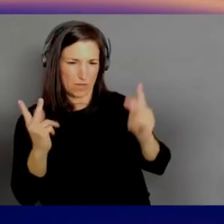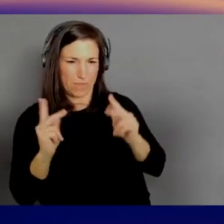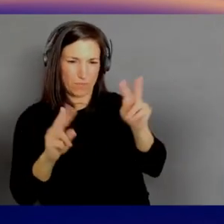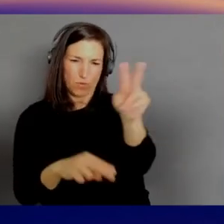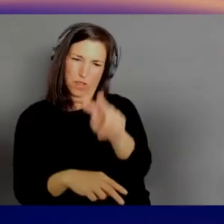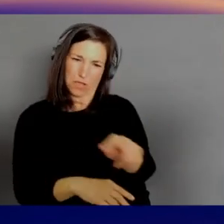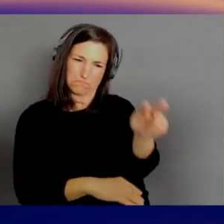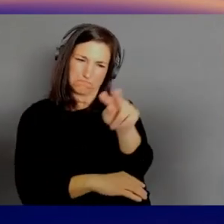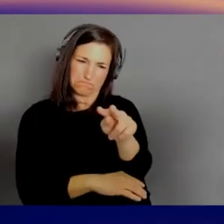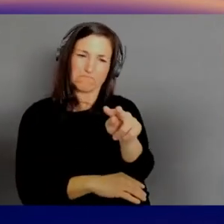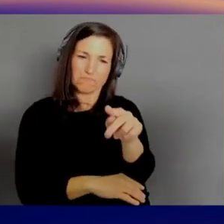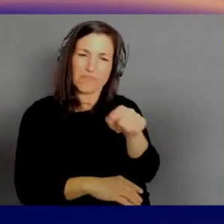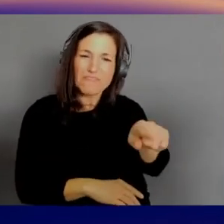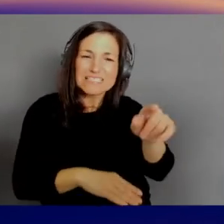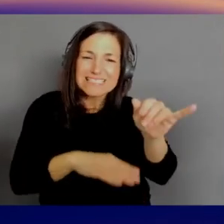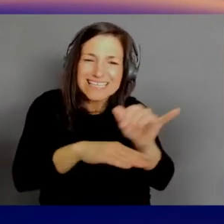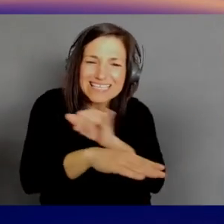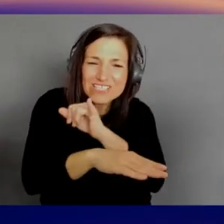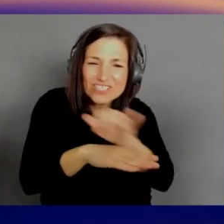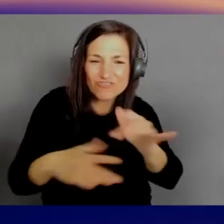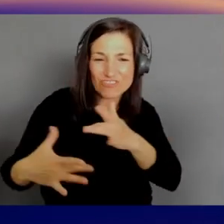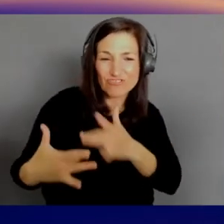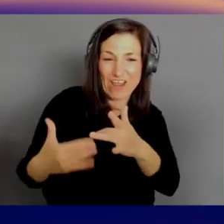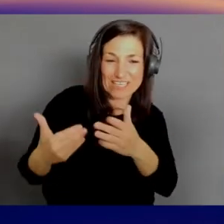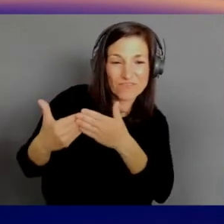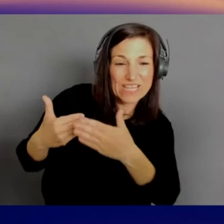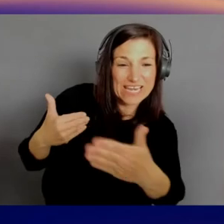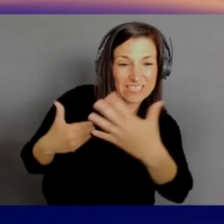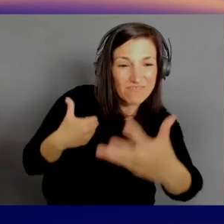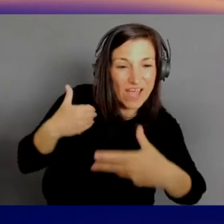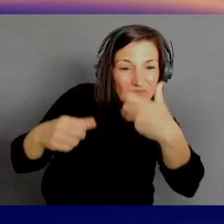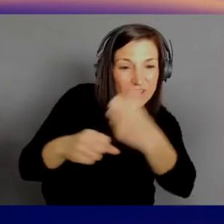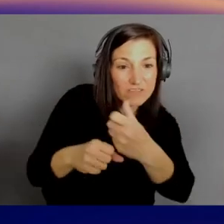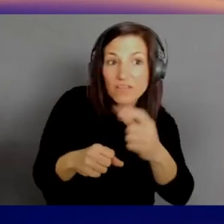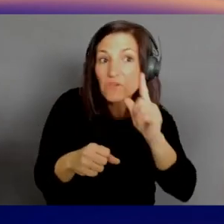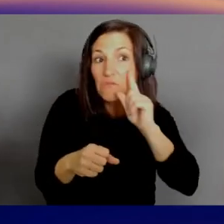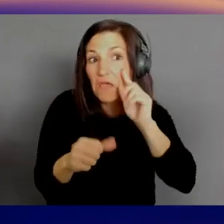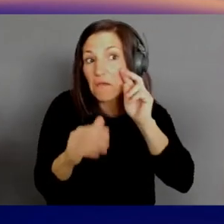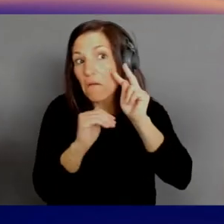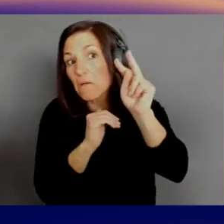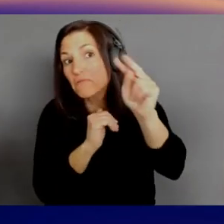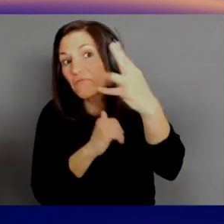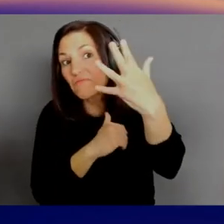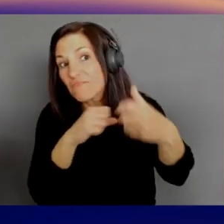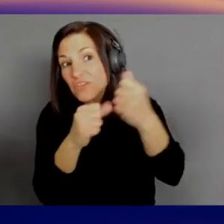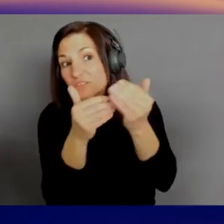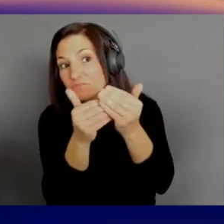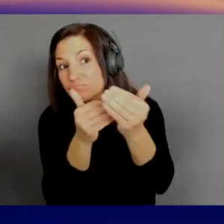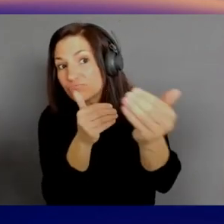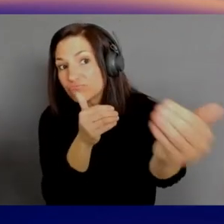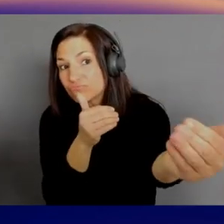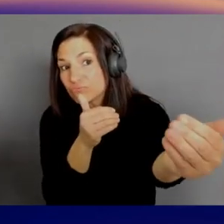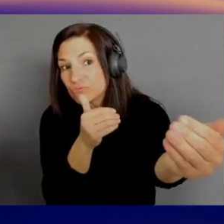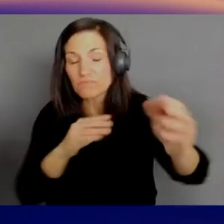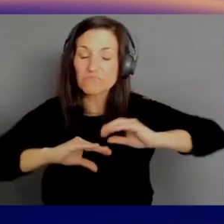They are for the next five years. And if you look that far in the future, there's absolutely no difference between Public Sector and Commercial Sector.